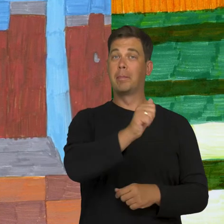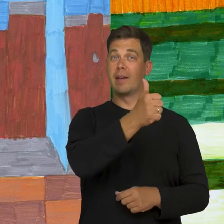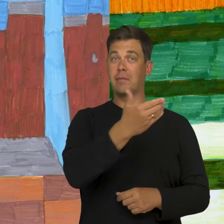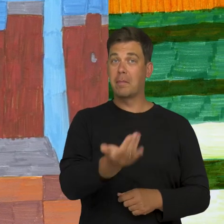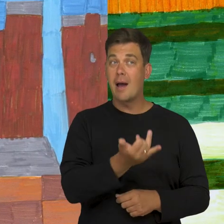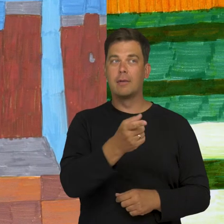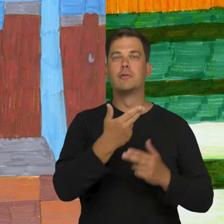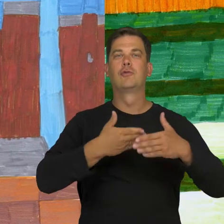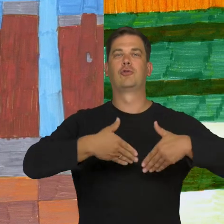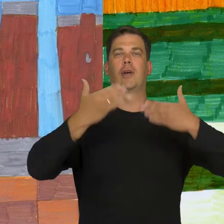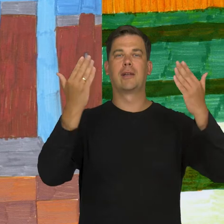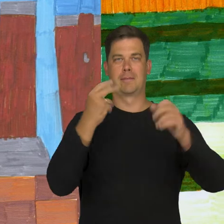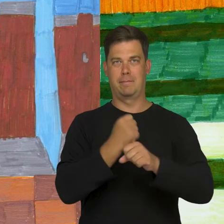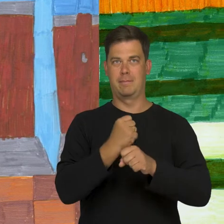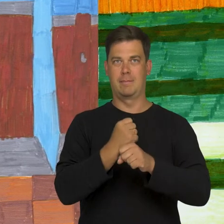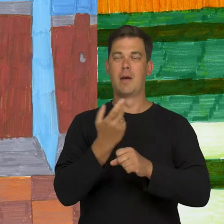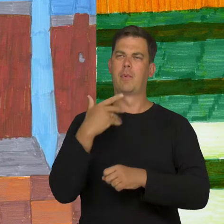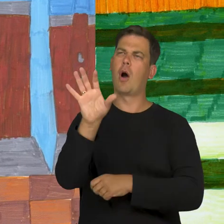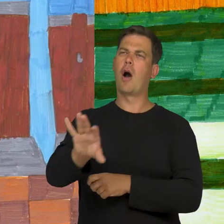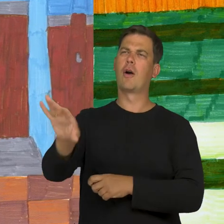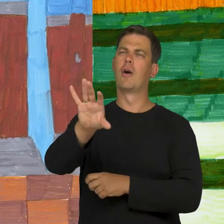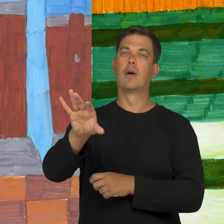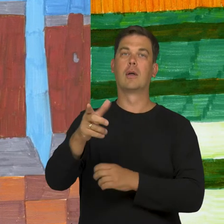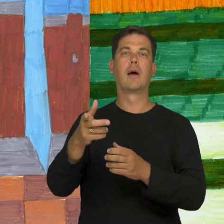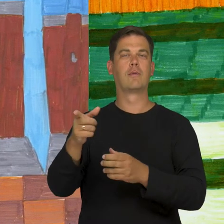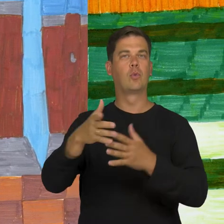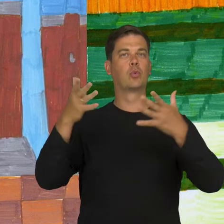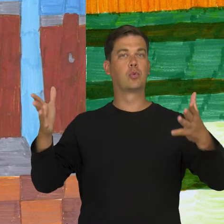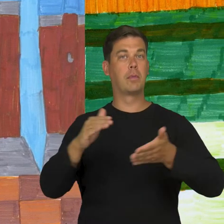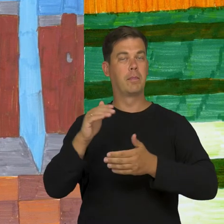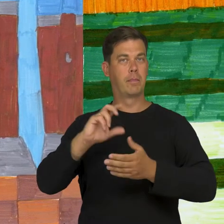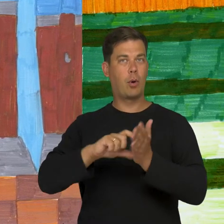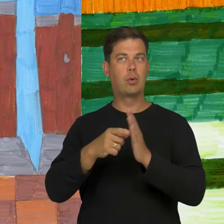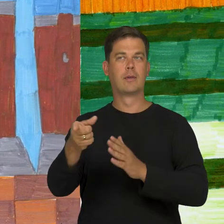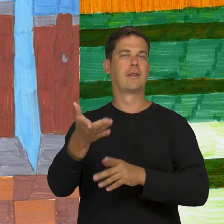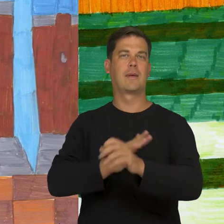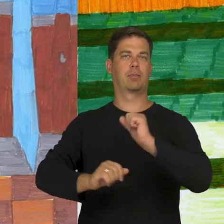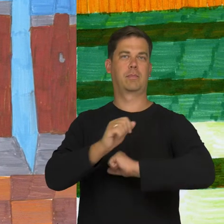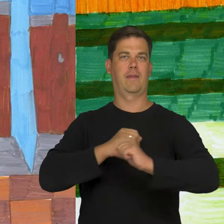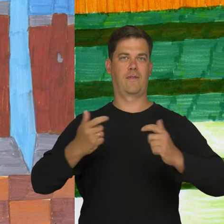On 1 May, Labor Day, I had breakfast and watched, in the living room, a film about a wheelchair-bound man